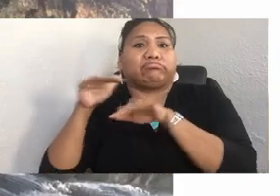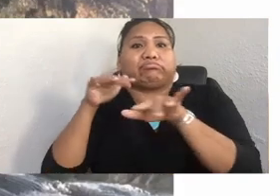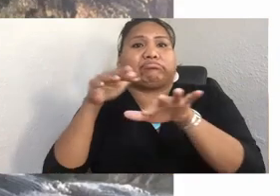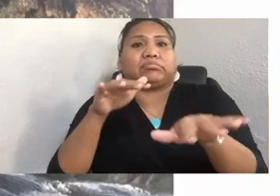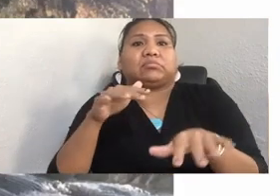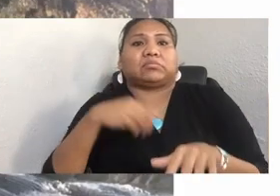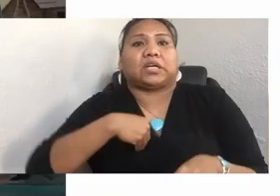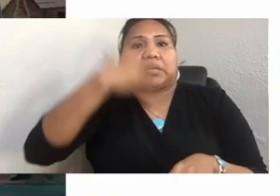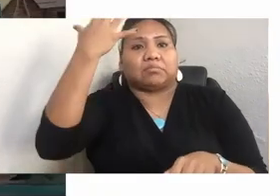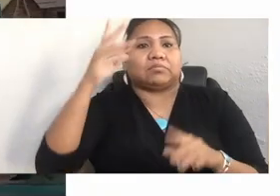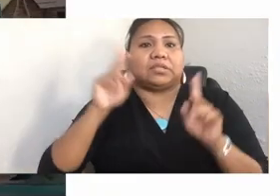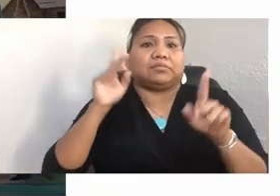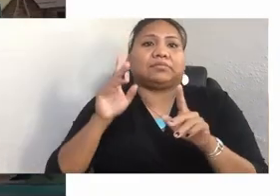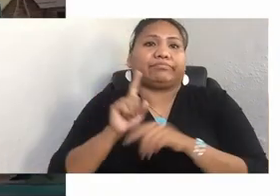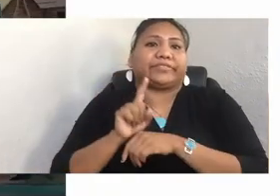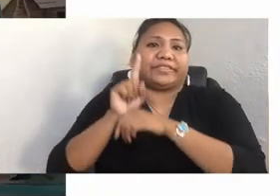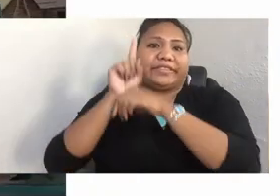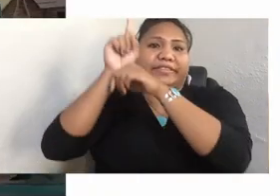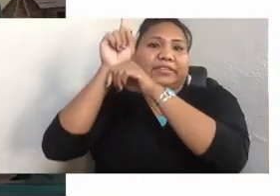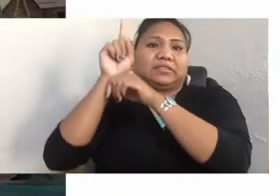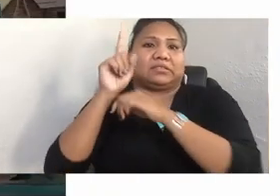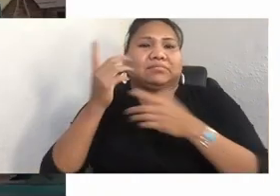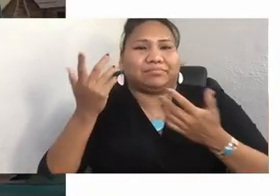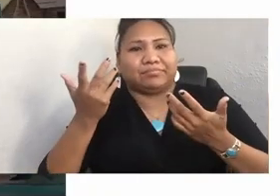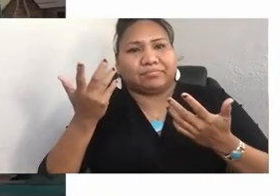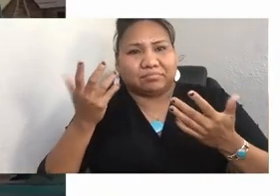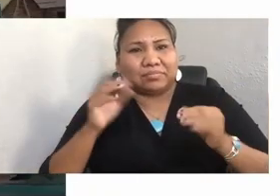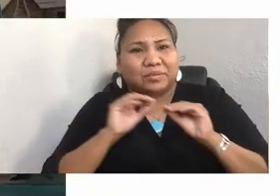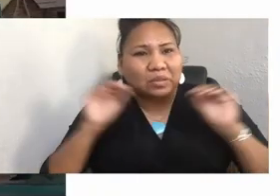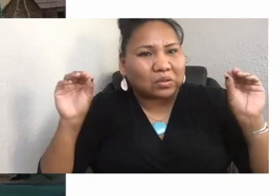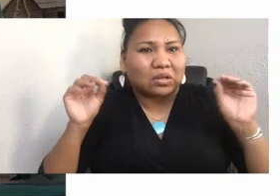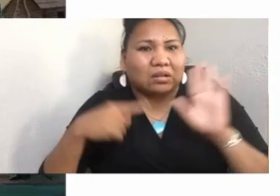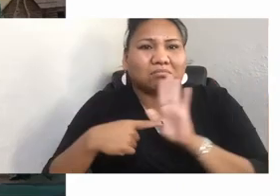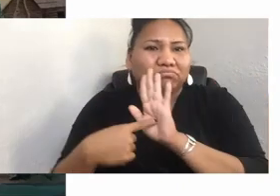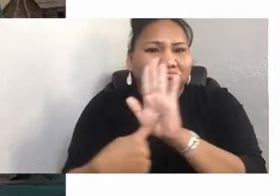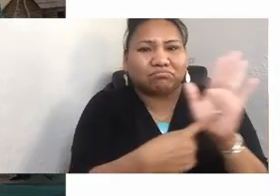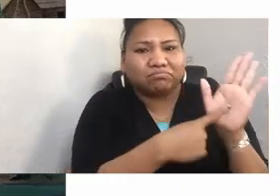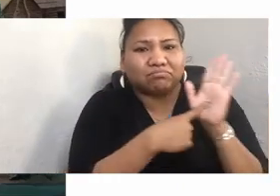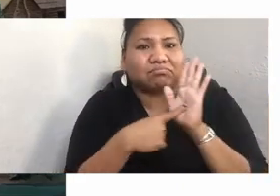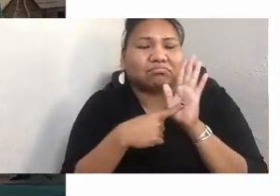The absence and rejection of credible representation and information allows Hollywood to perpetuate